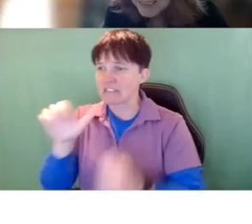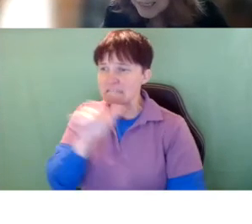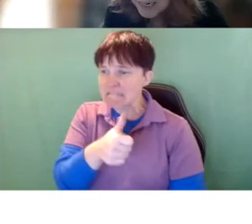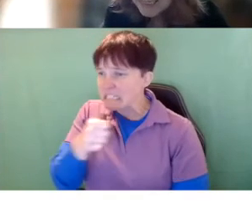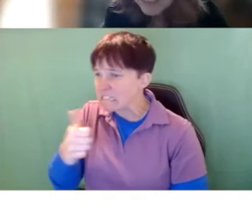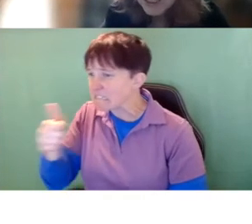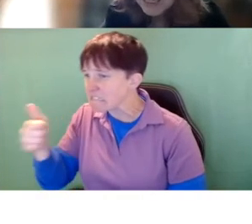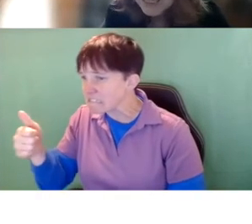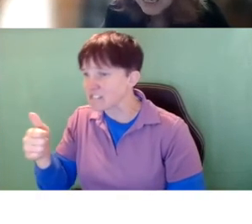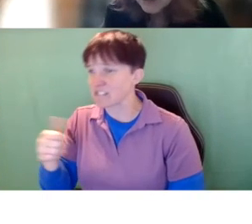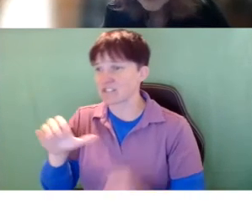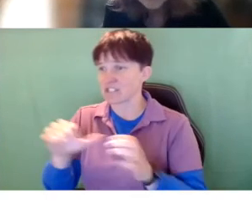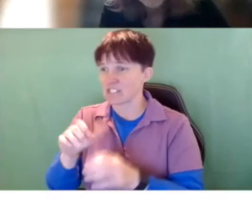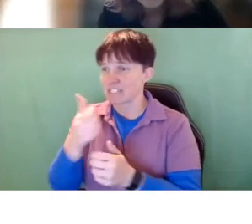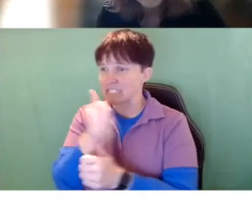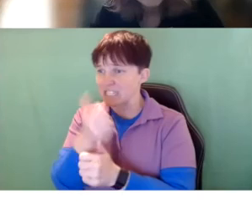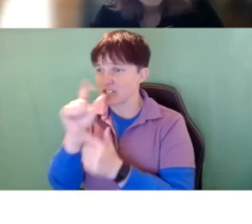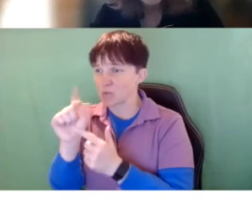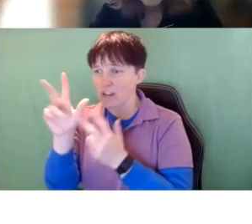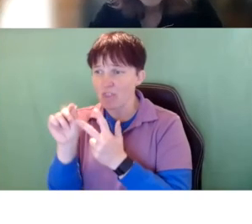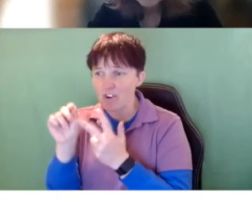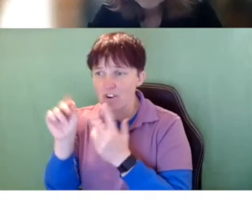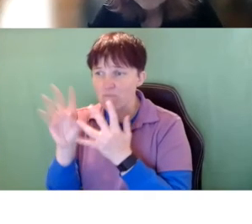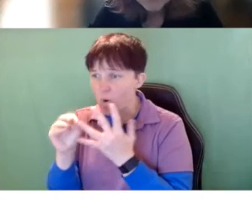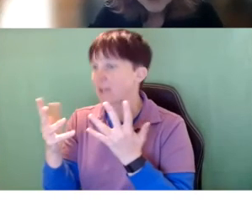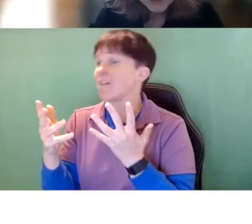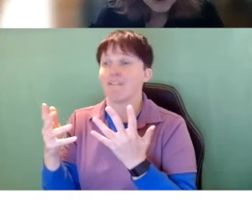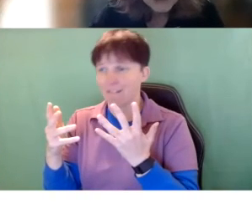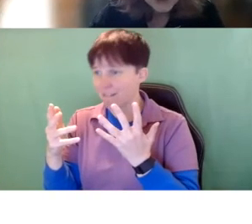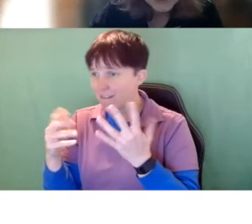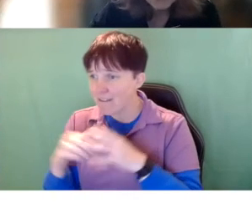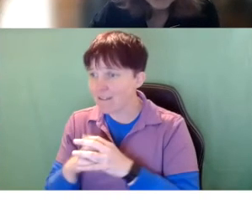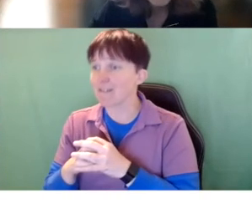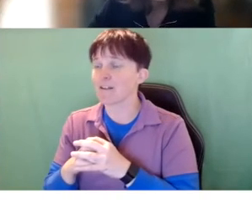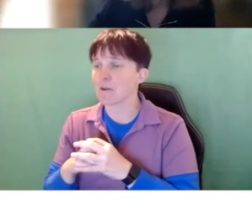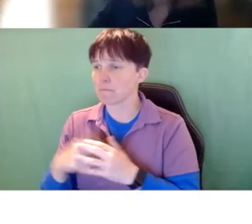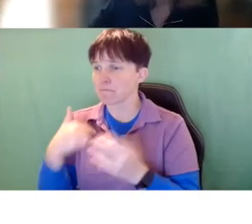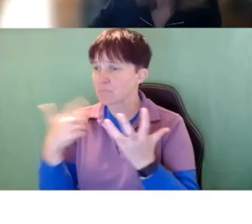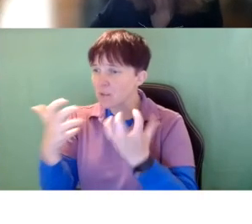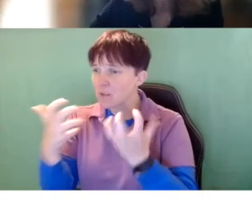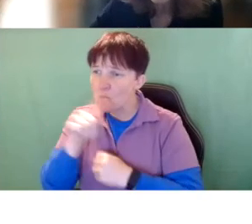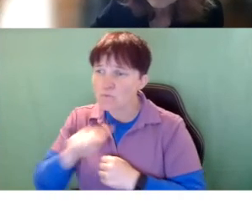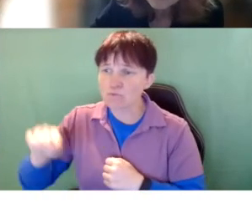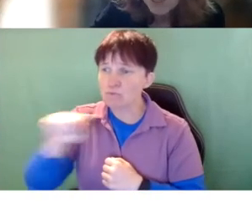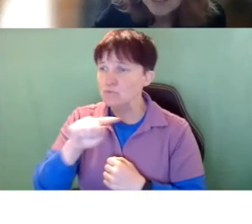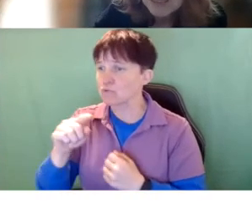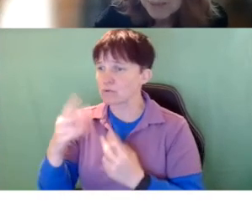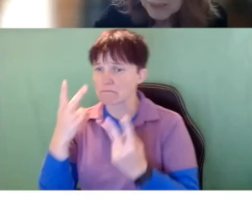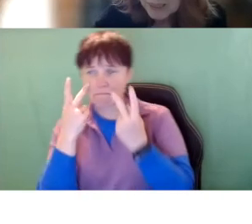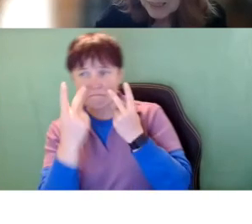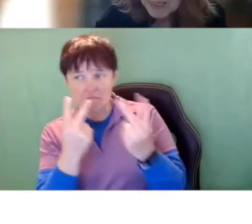to ten, she does 10, 20 30 you know I just I wanted you to just see the possibilities. I